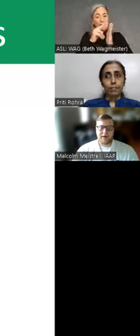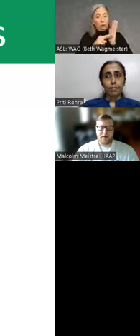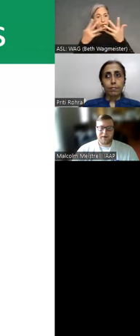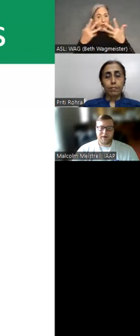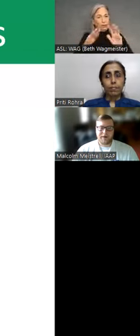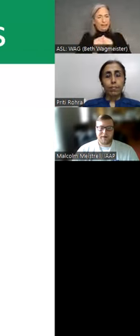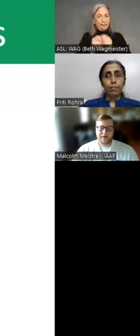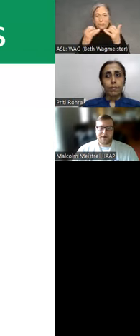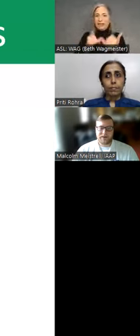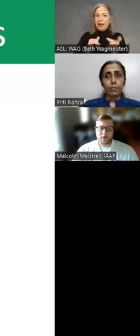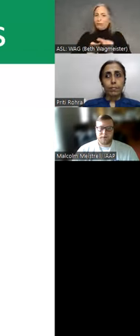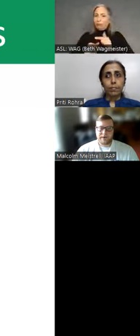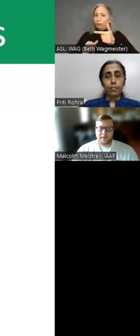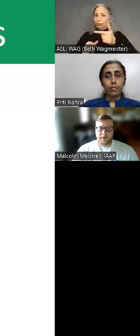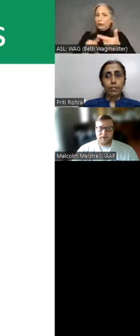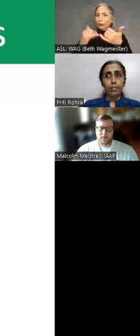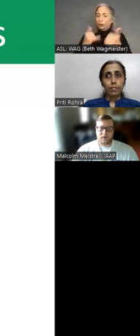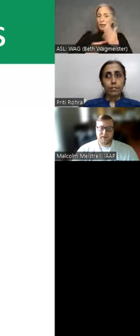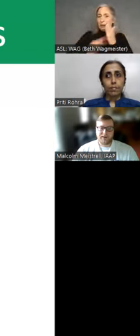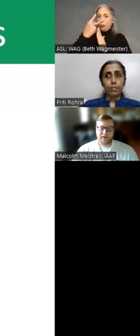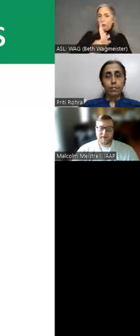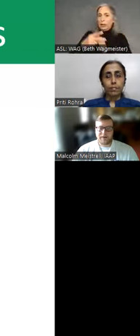Now, I would like to turn today's program over to our presenter, Priti Rohra.